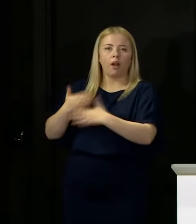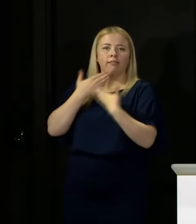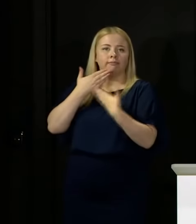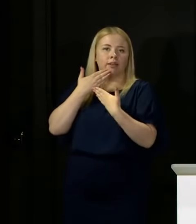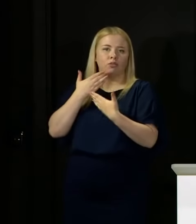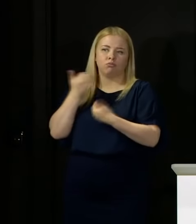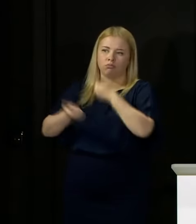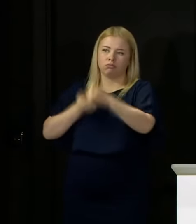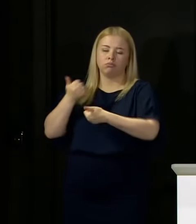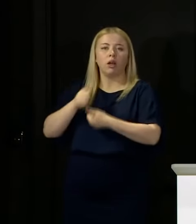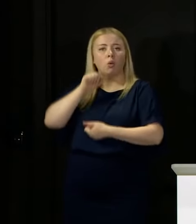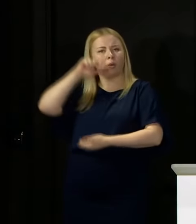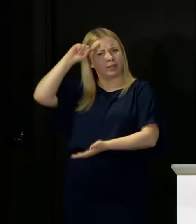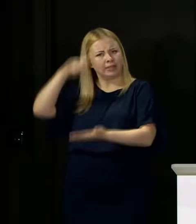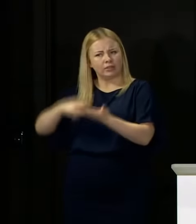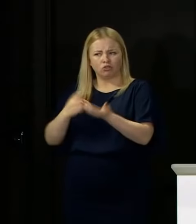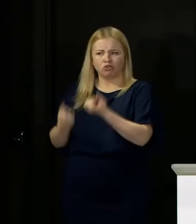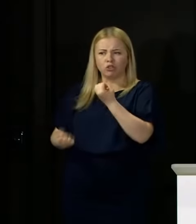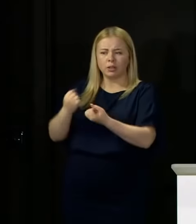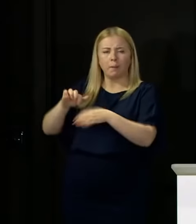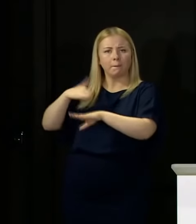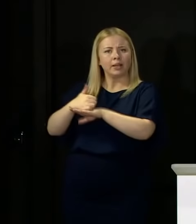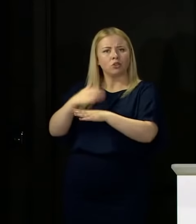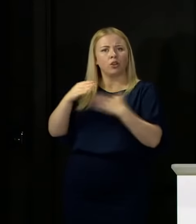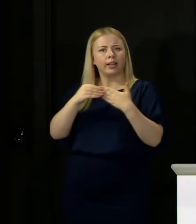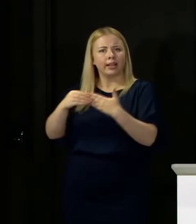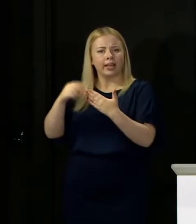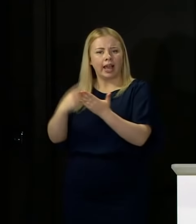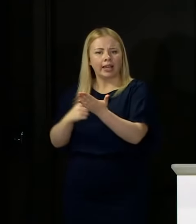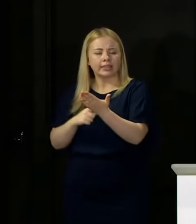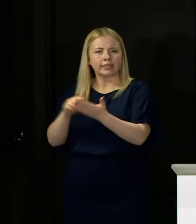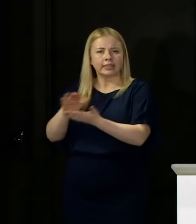They will be making judgments based on all the guidance and the definition about who